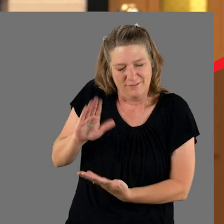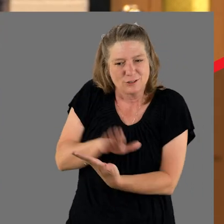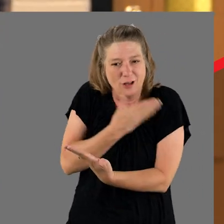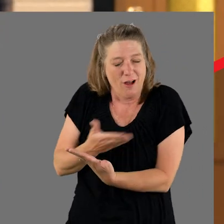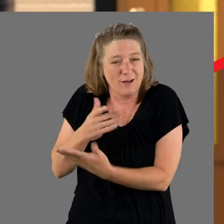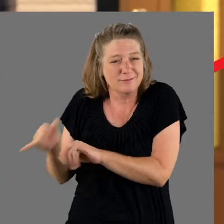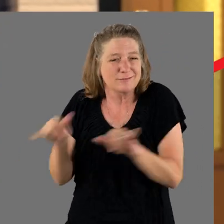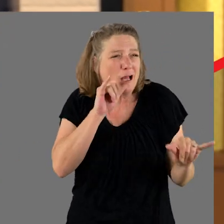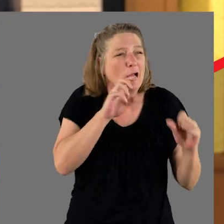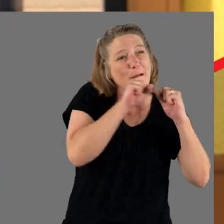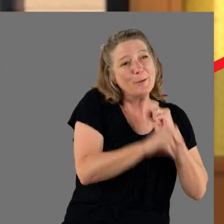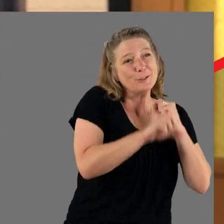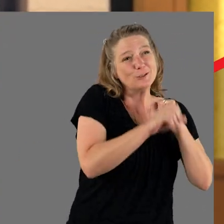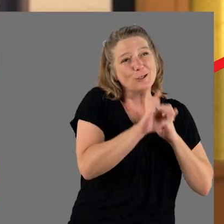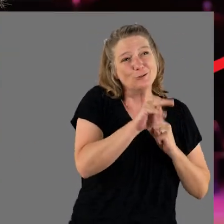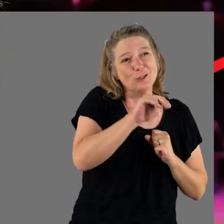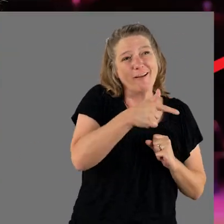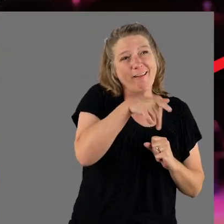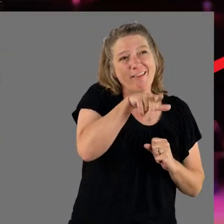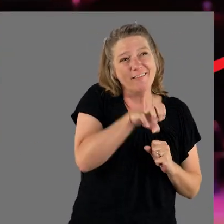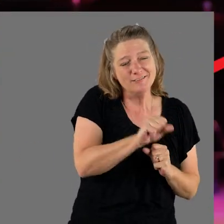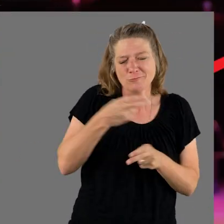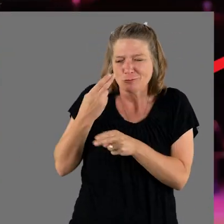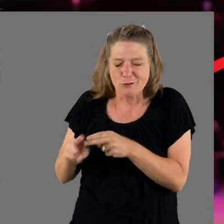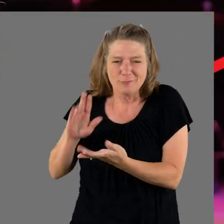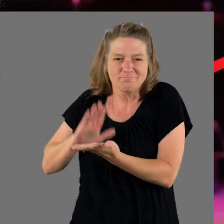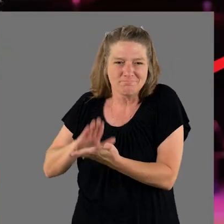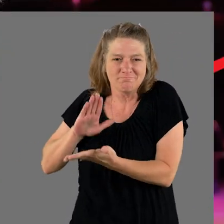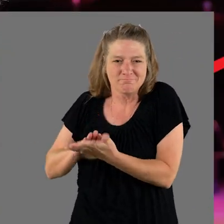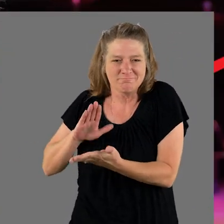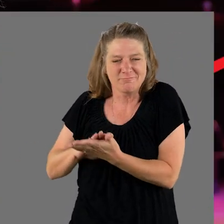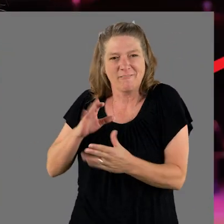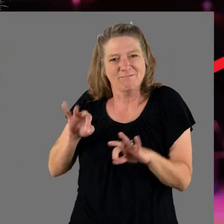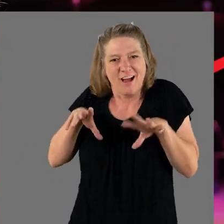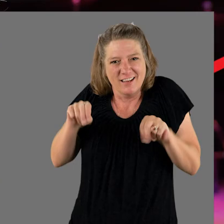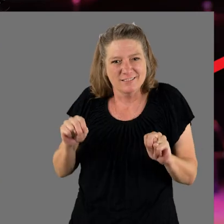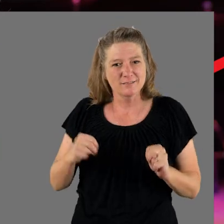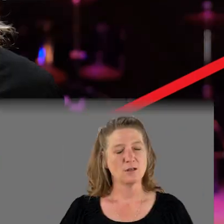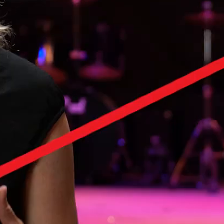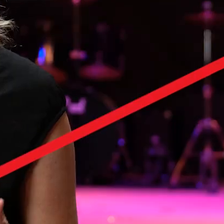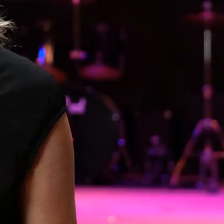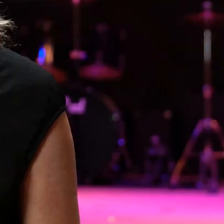The songs are like commercial jingles. They're very short. They're very rhythmic. They're very fun.